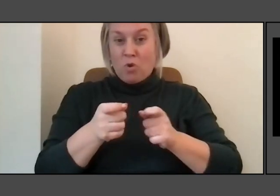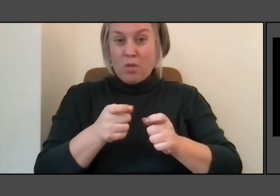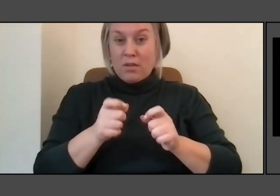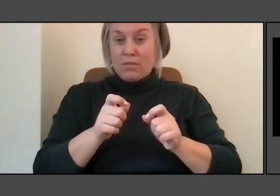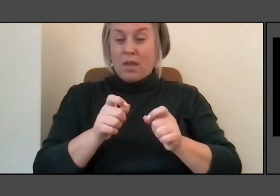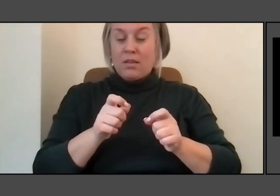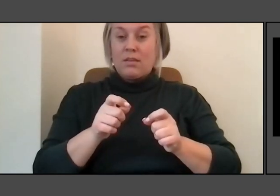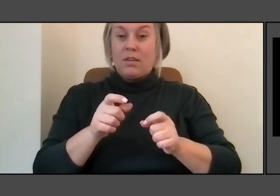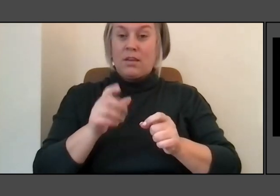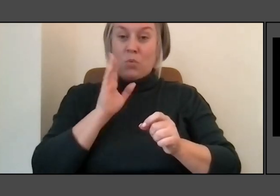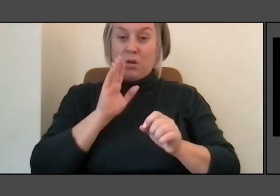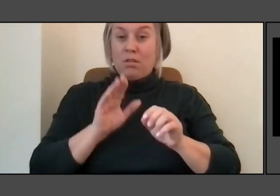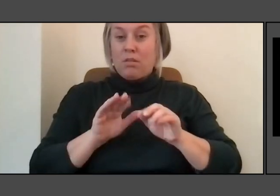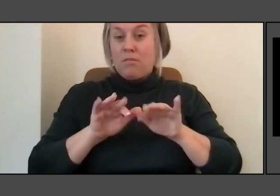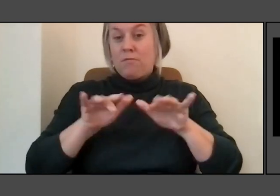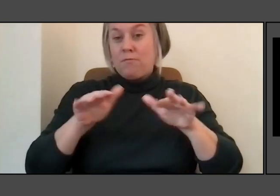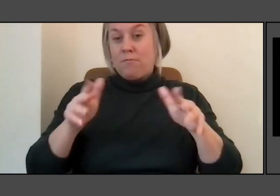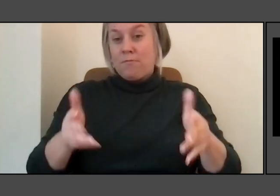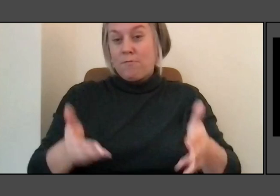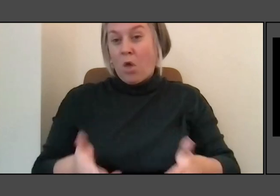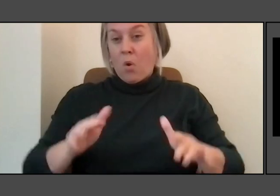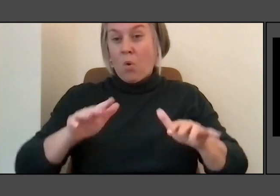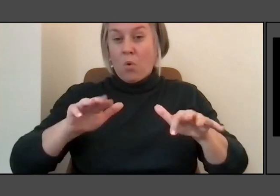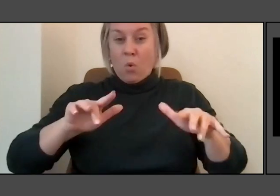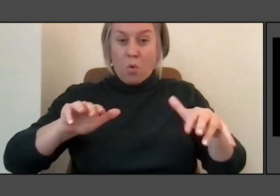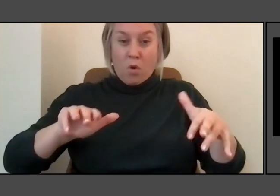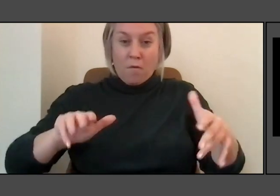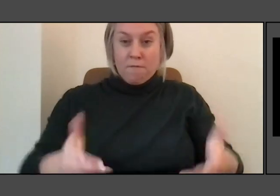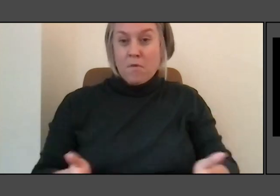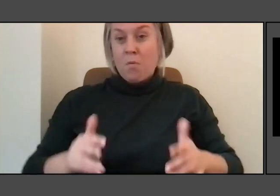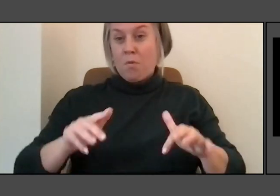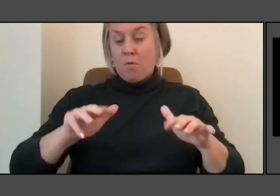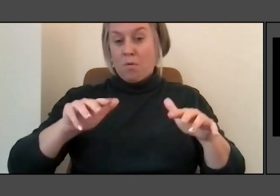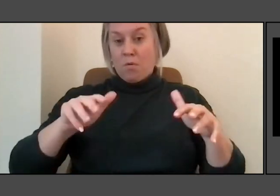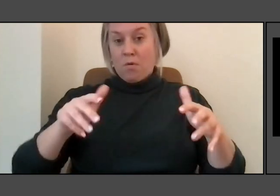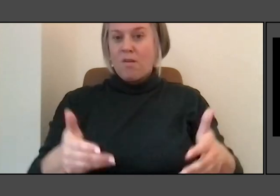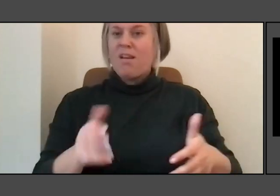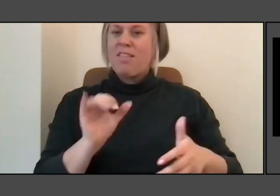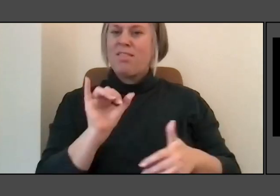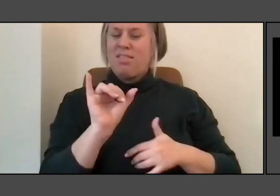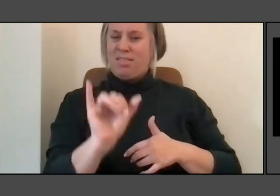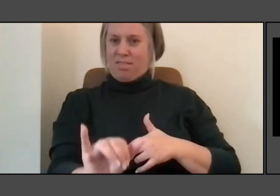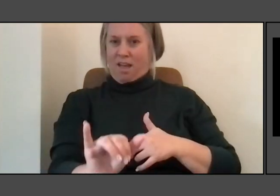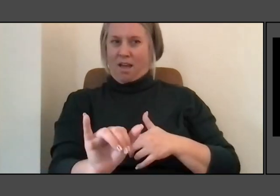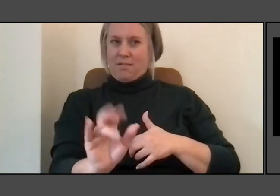basically upside down, kind of to me talked about this